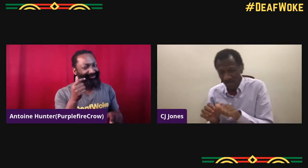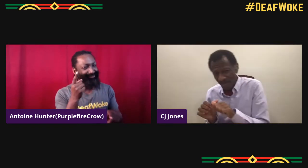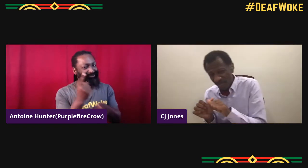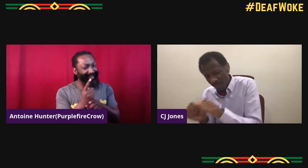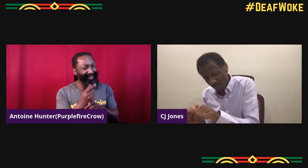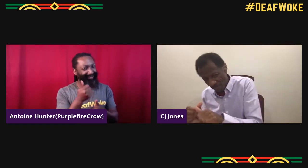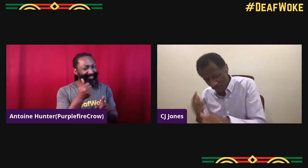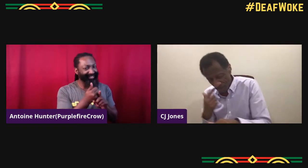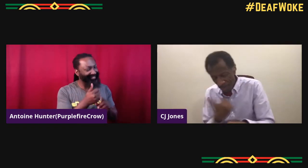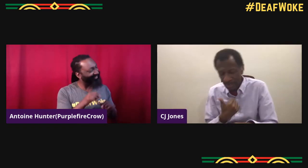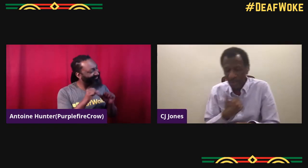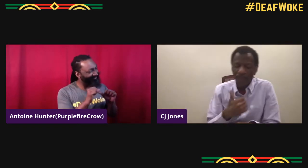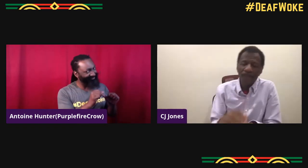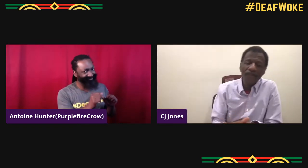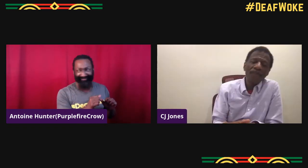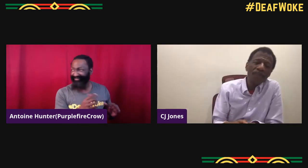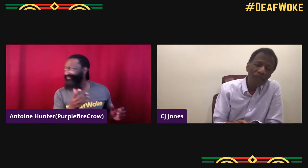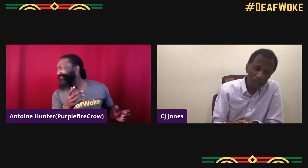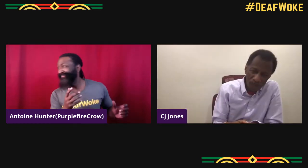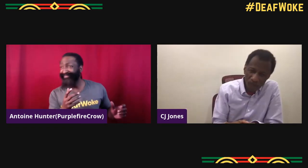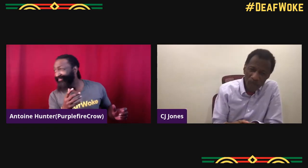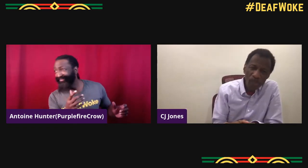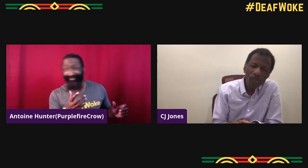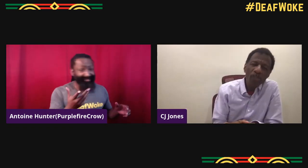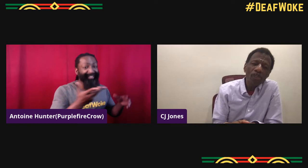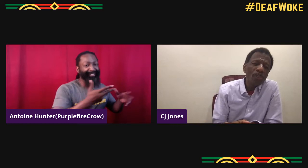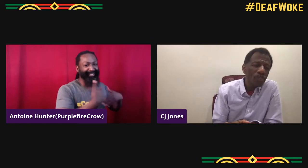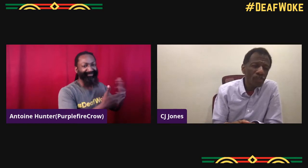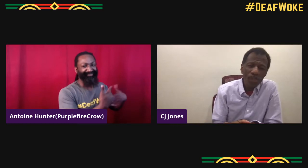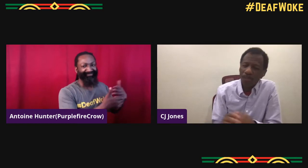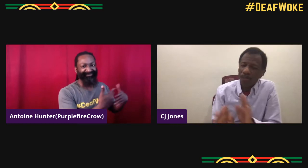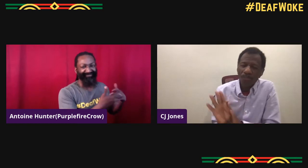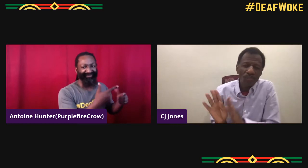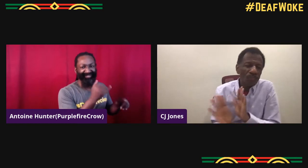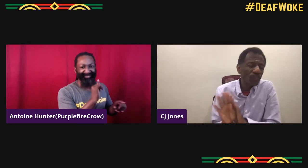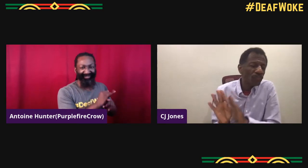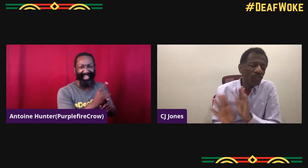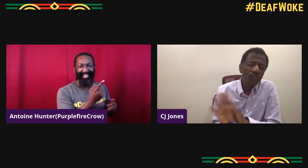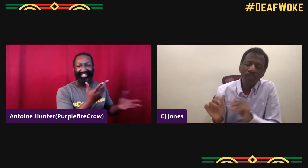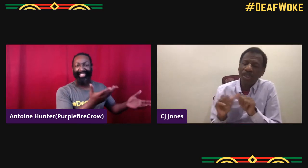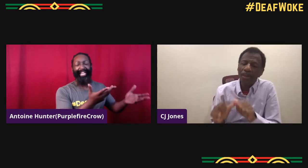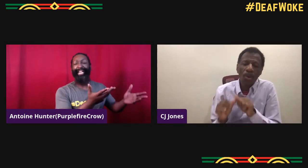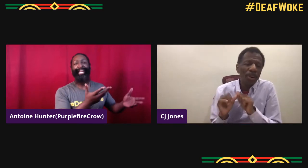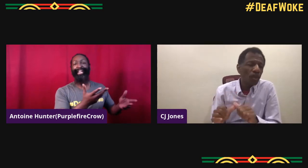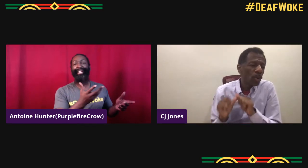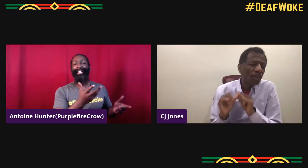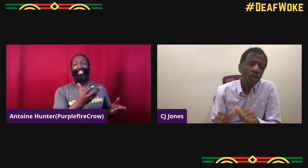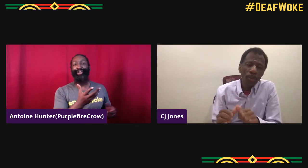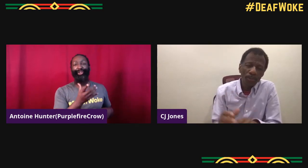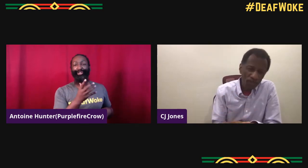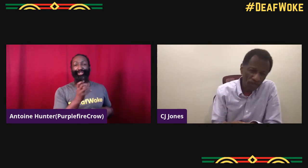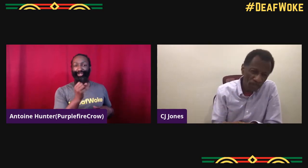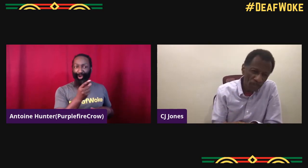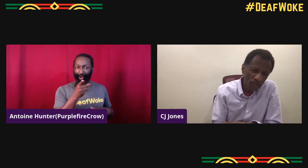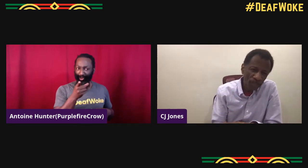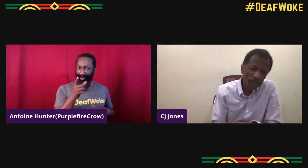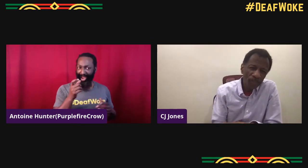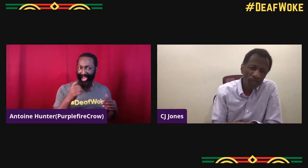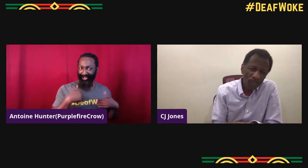but really you created some opportunities and you made them happen yourself too. While in the meantime of you waiting for these roles?